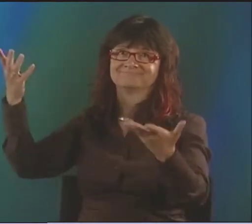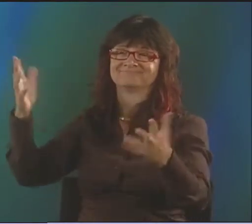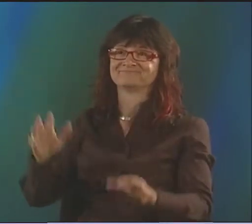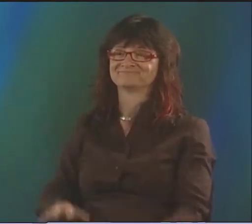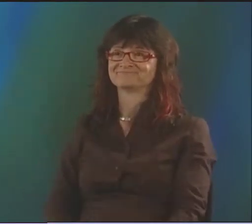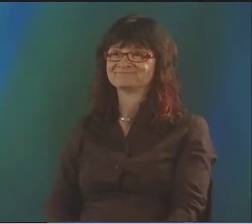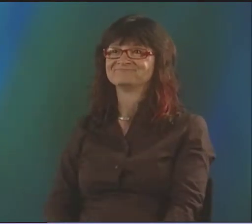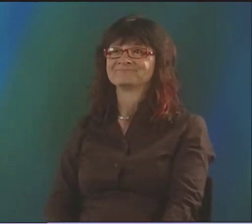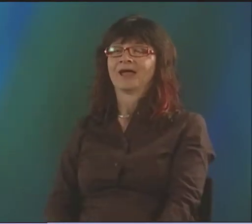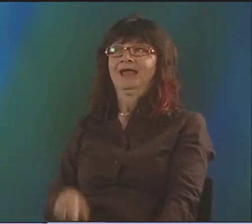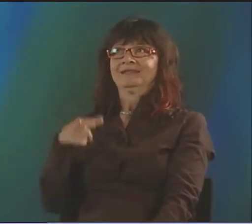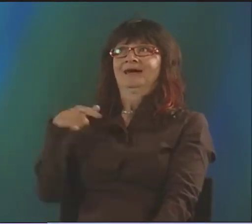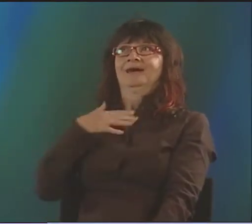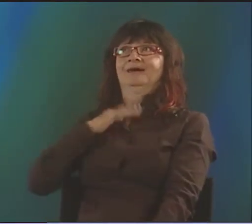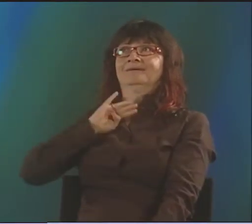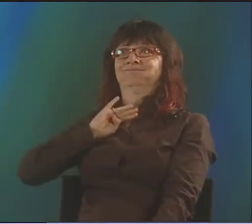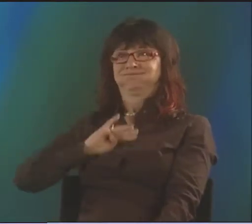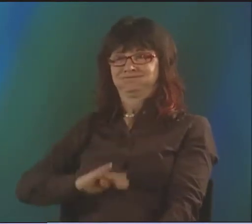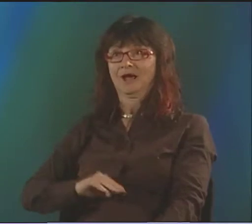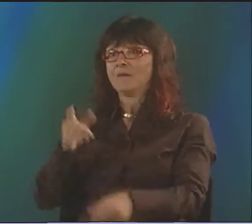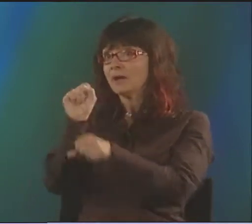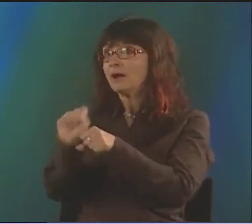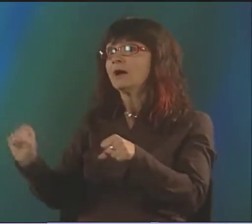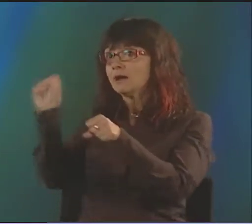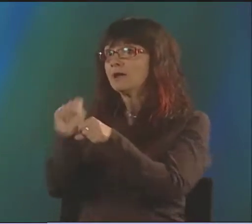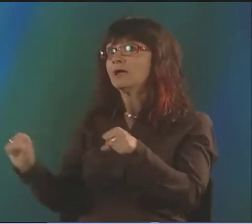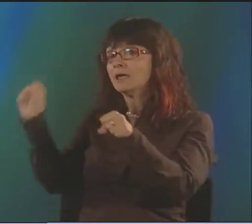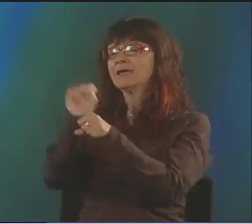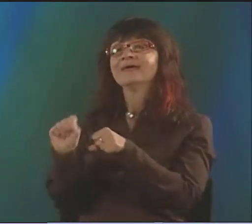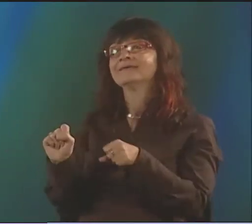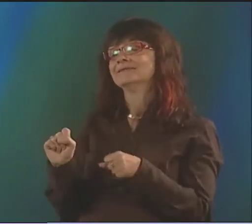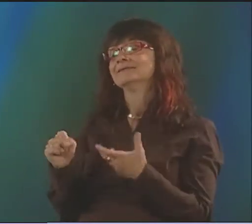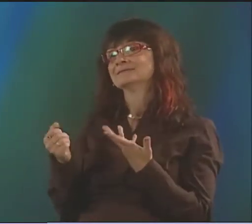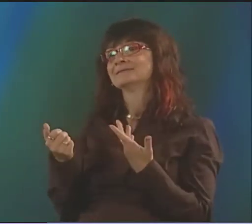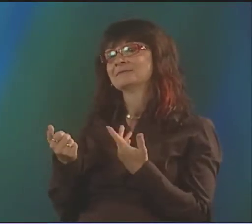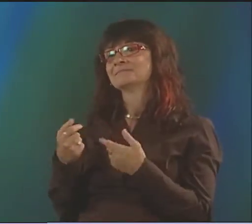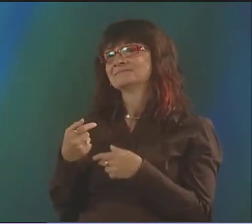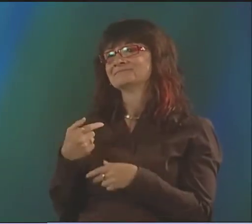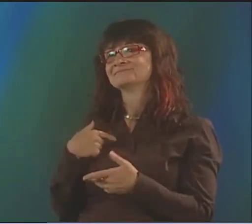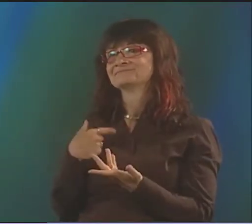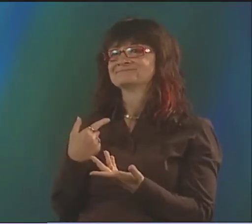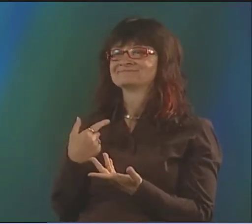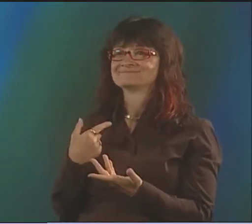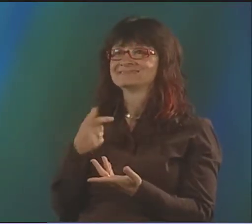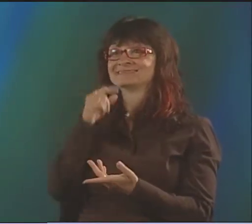AND TOLD EVERYBODY, "DEBBIE RENNIE'S A POET." SO HE AGREED WITH THAT. AND I WAS SO RELIEVED BECAUSE I'D BEEN WORKING TIRELESSLY